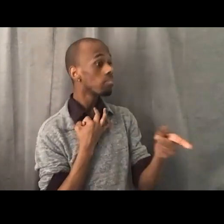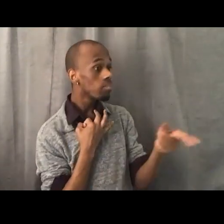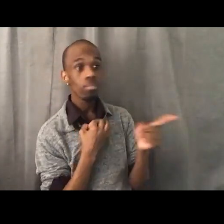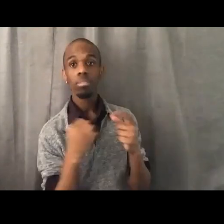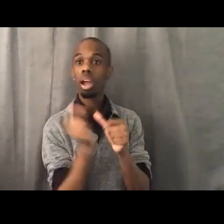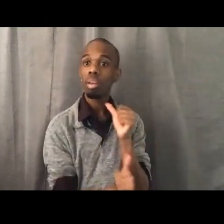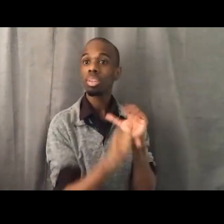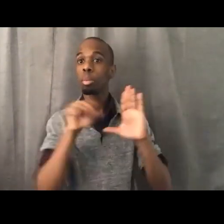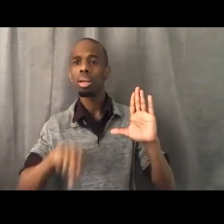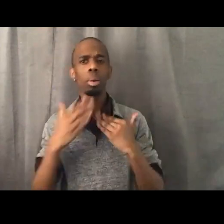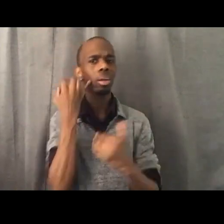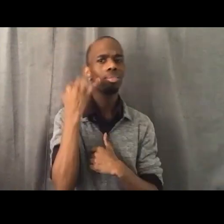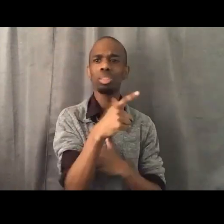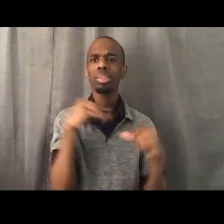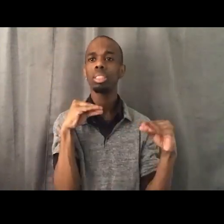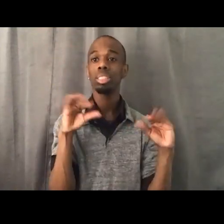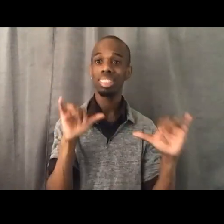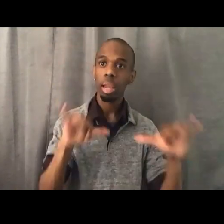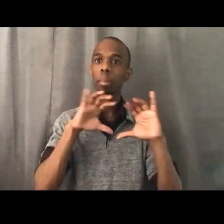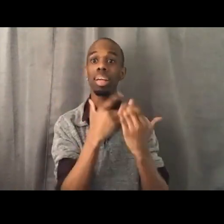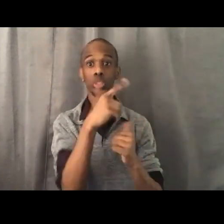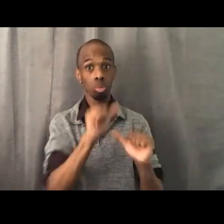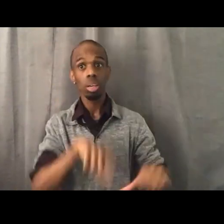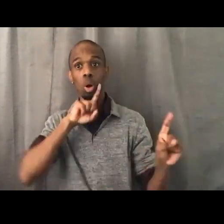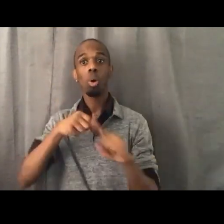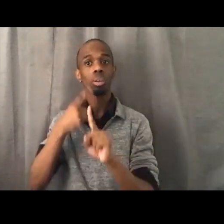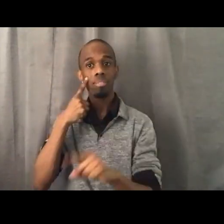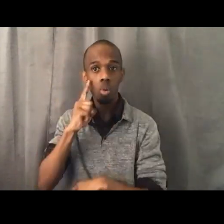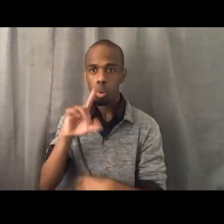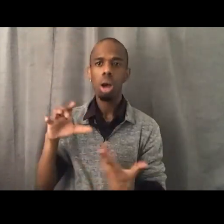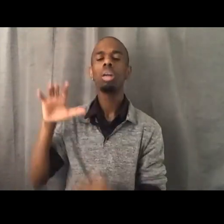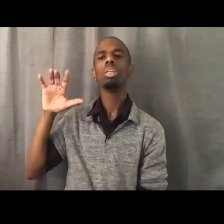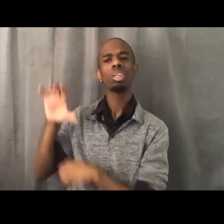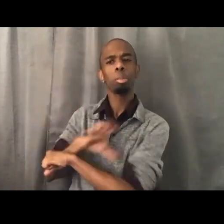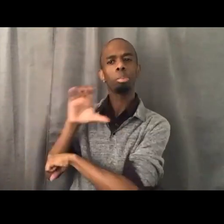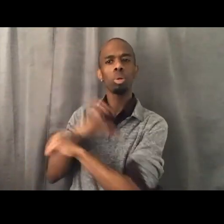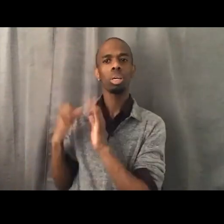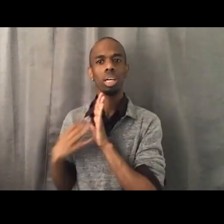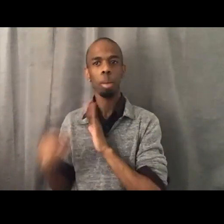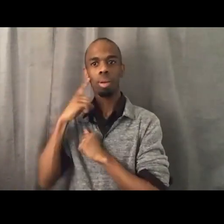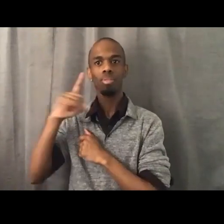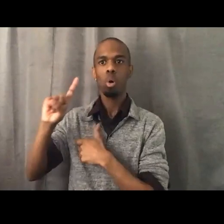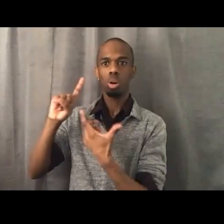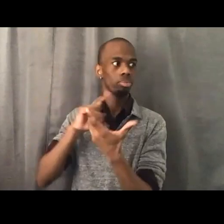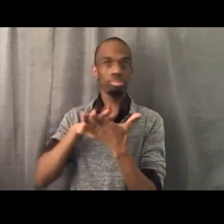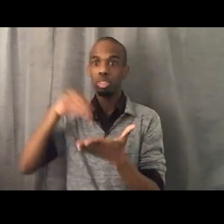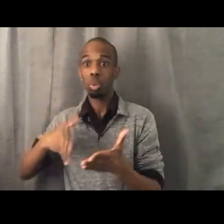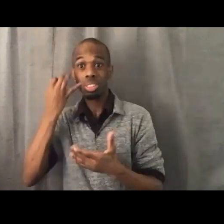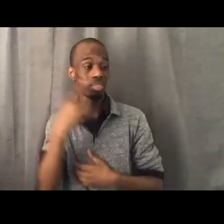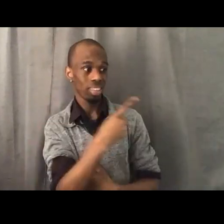order desk copies of your books, so we can have a library for students who can't afford the books. They can come into this back room,